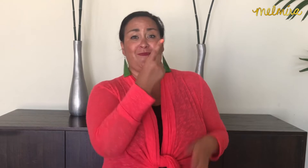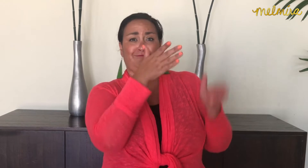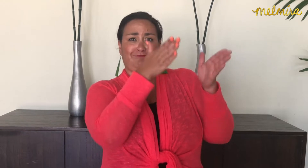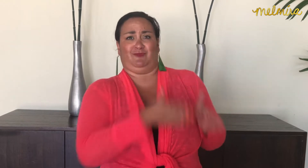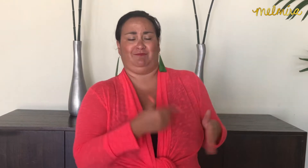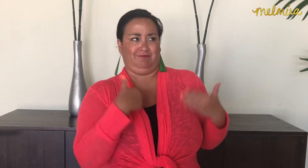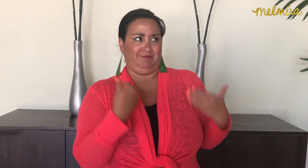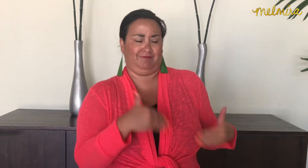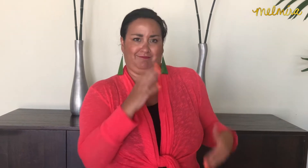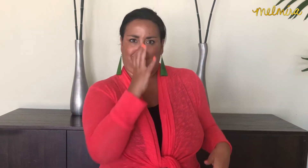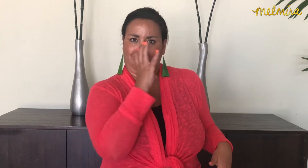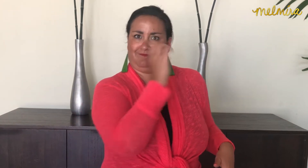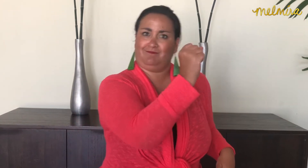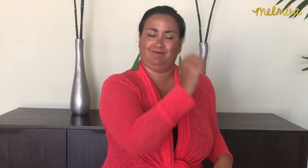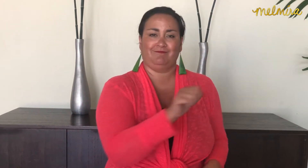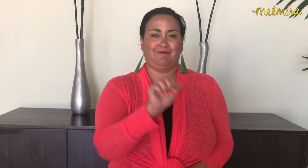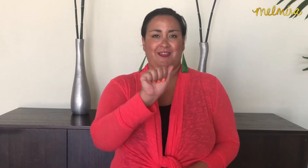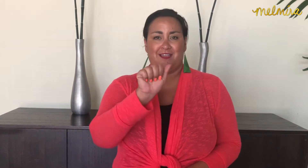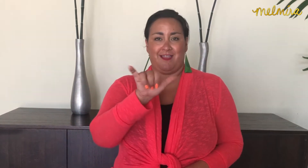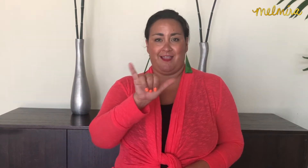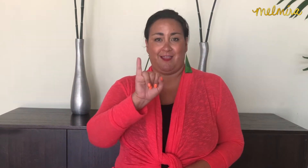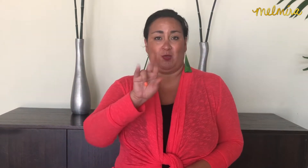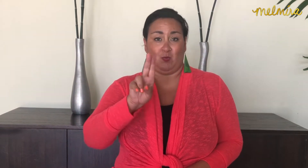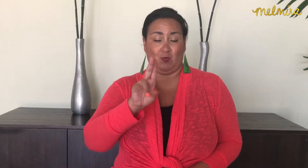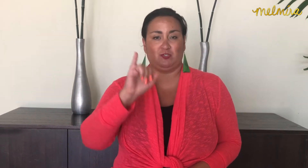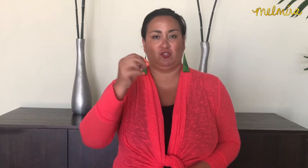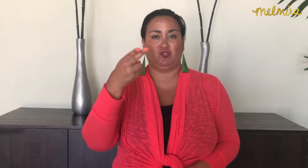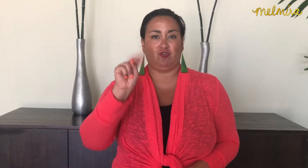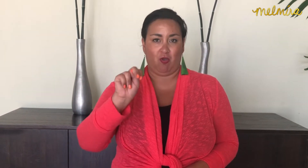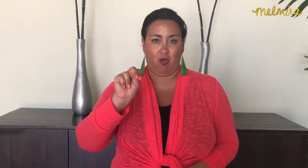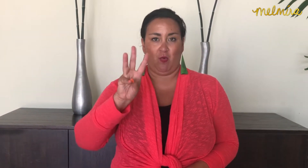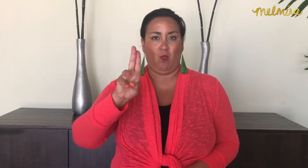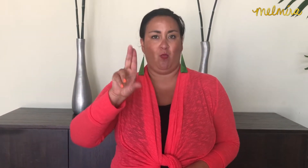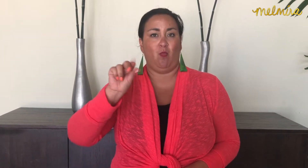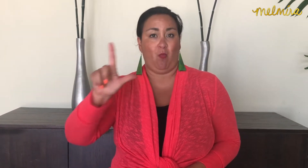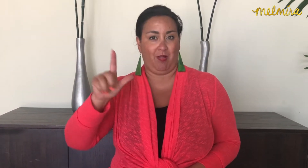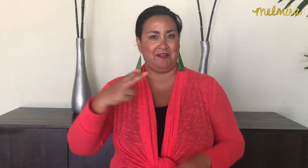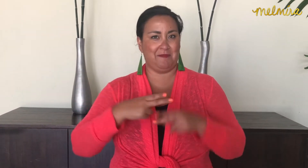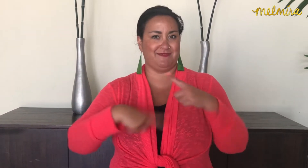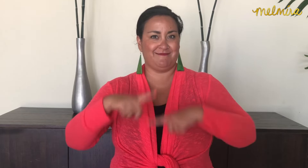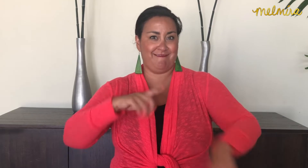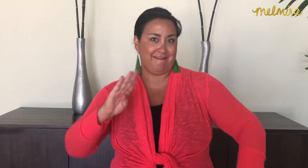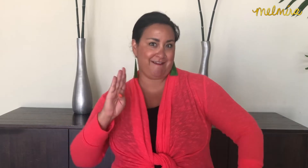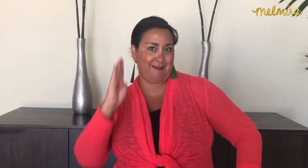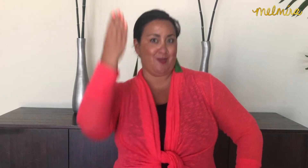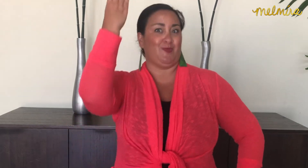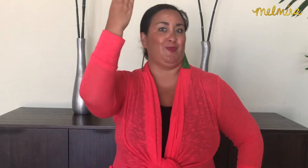One person that I was drawn to was Ayiu John Wuol.